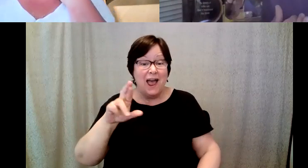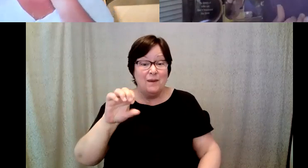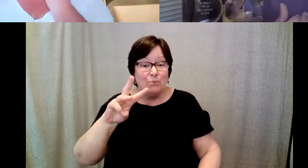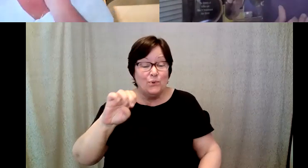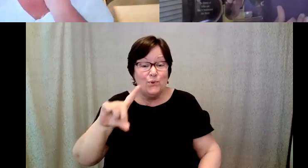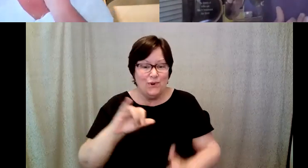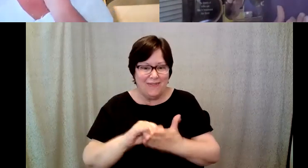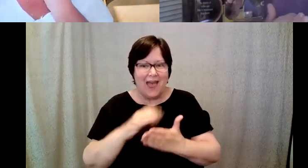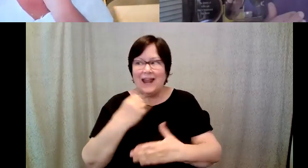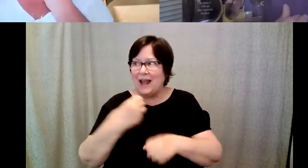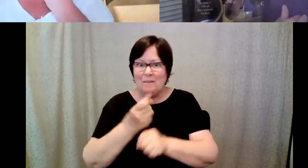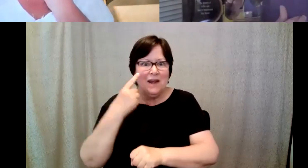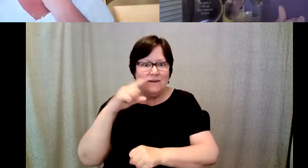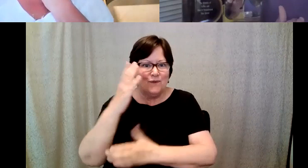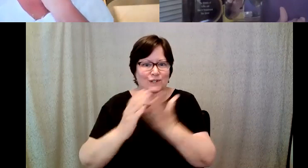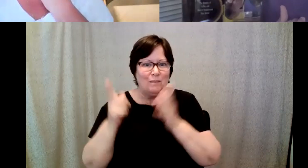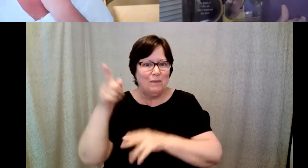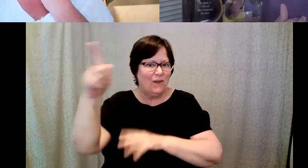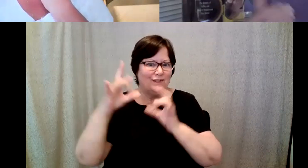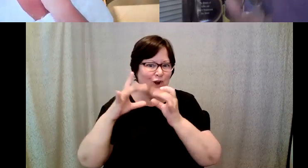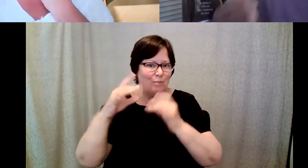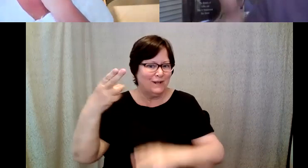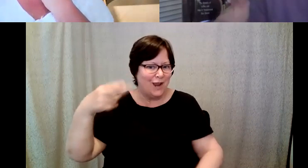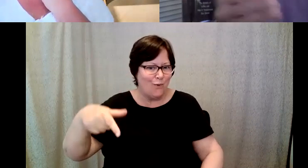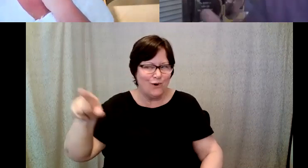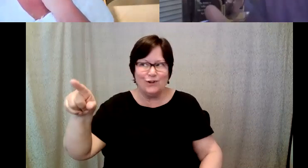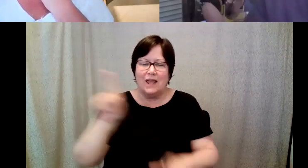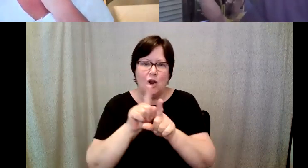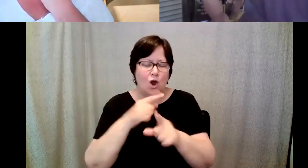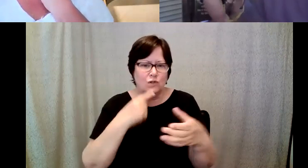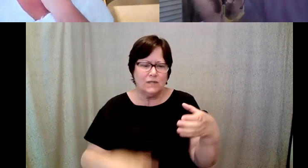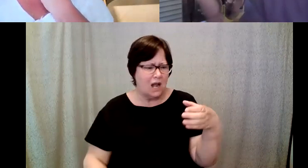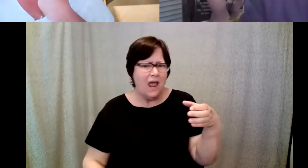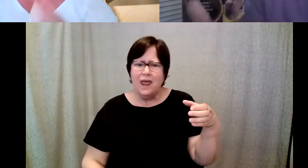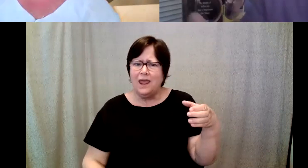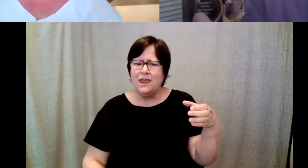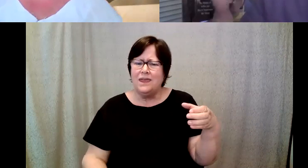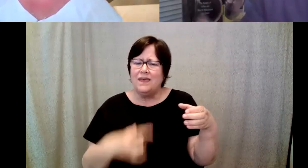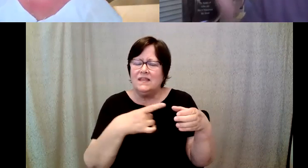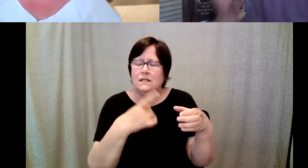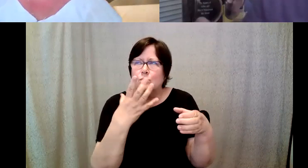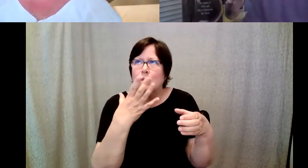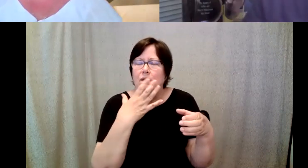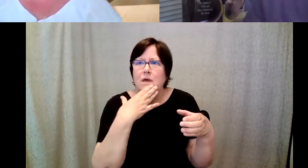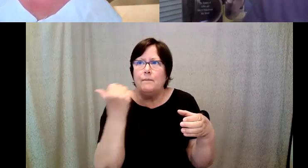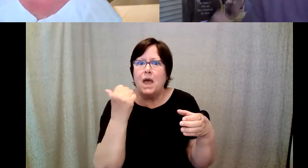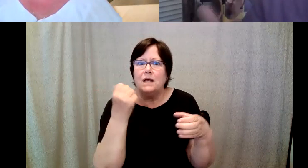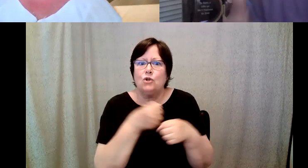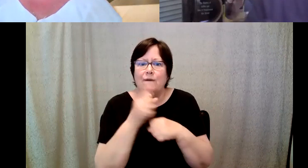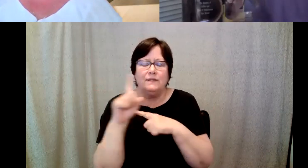D. Major Cohen: People back at Starbucks headquarters and they also said, this is one of the greatest coffees that I have ever tasted.